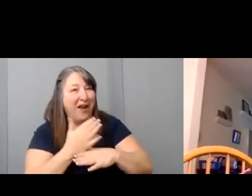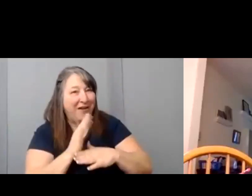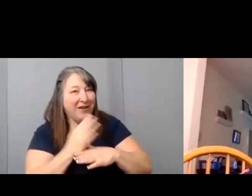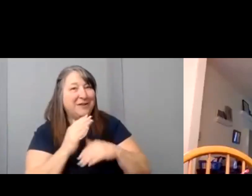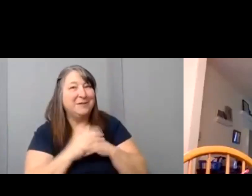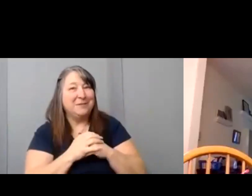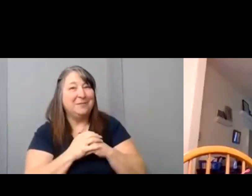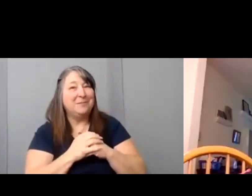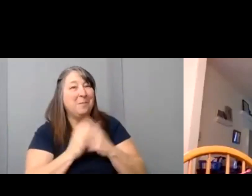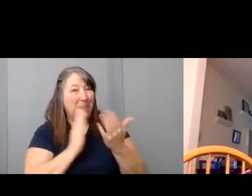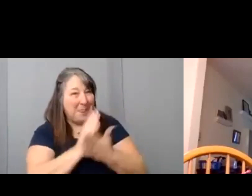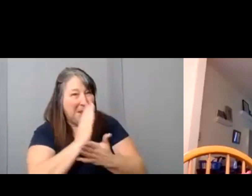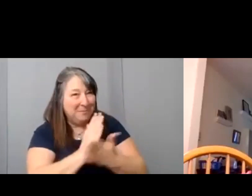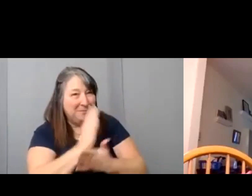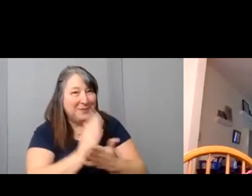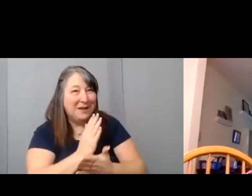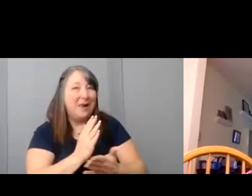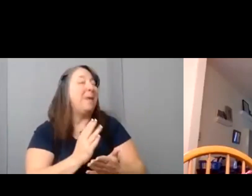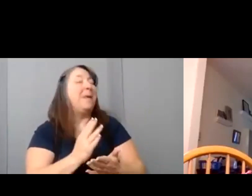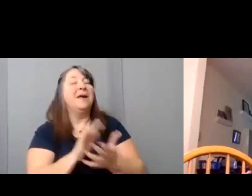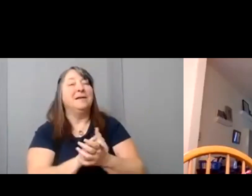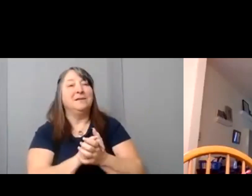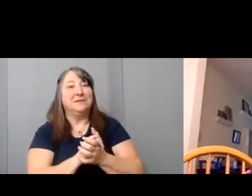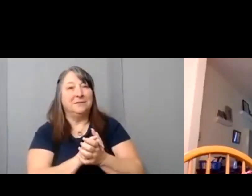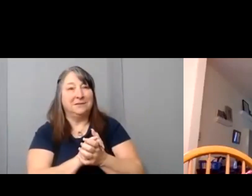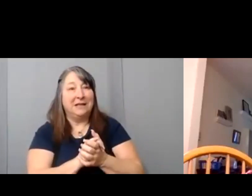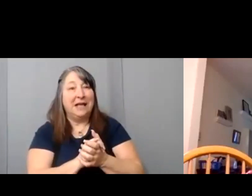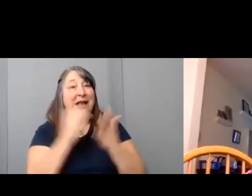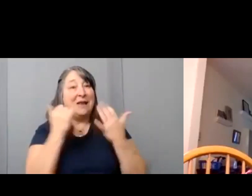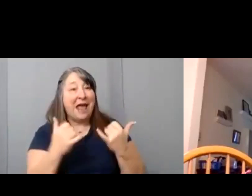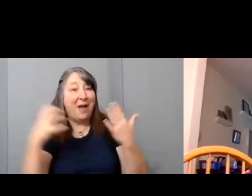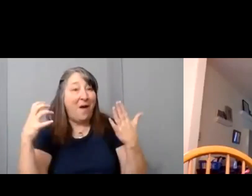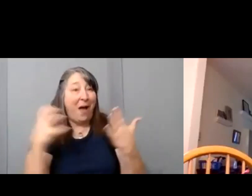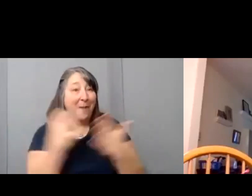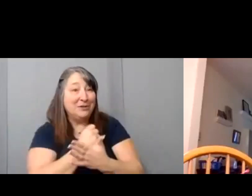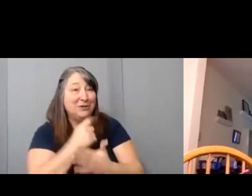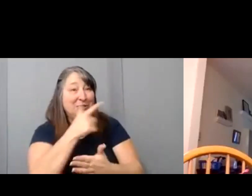Right and that's to me and this is an opportunity you have.